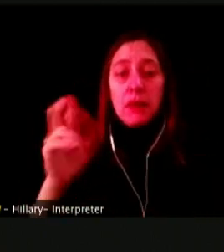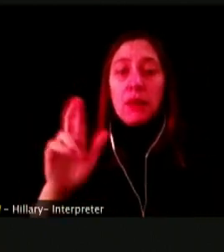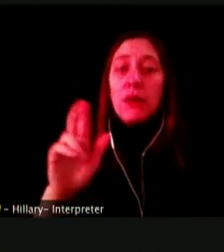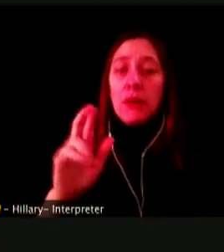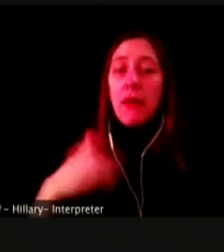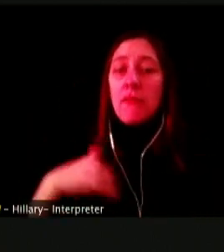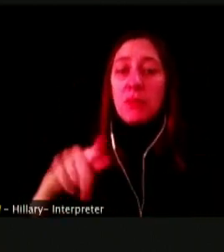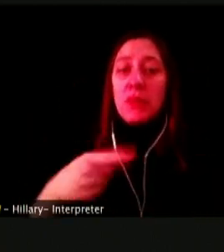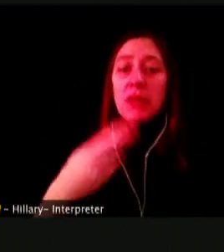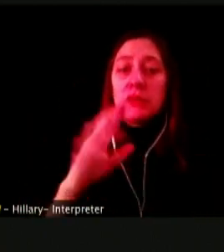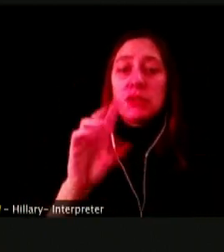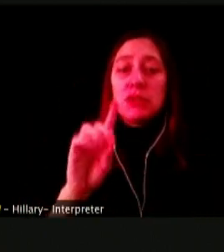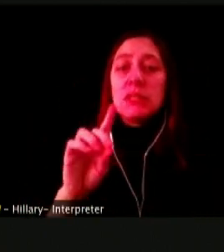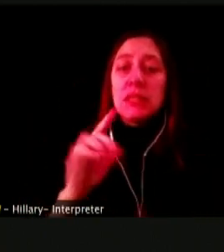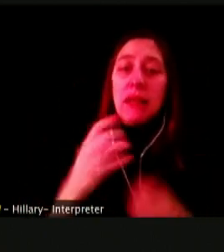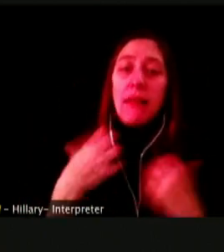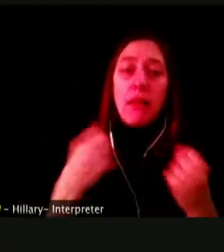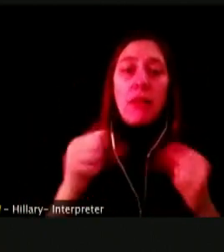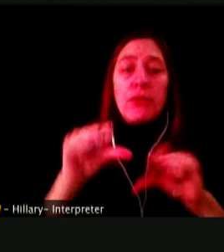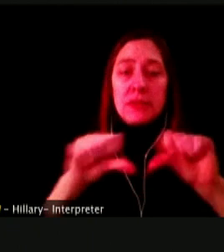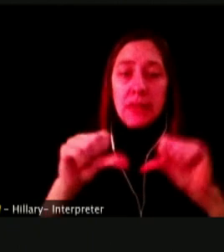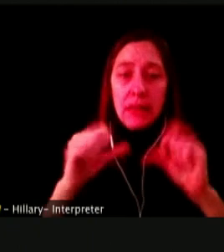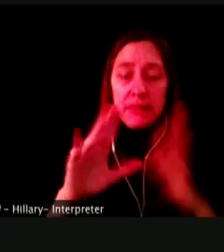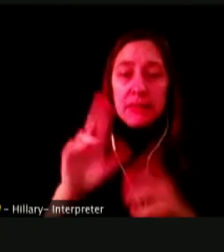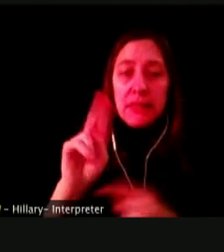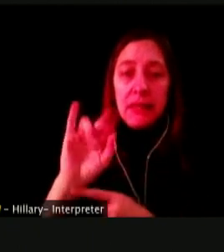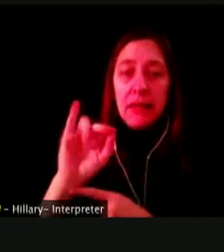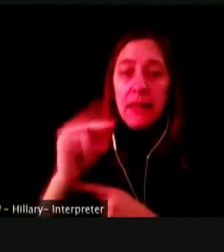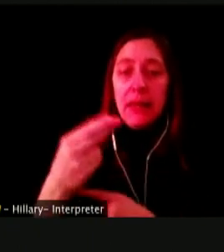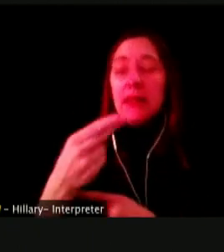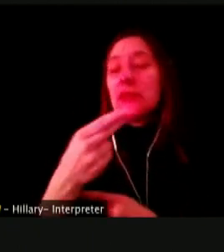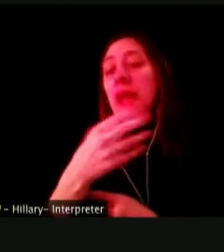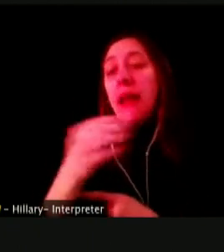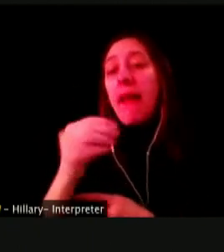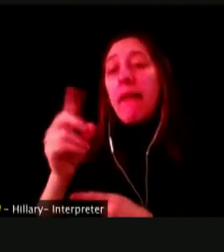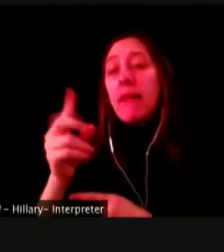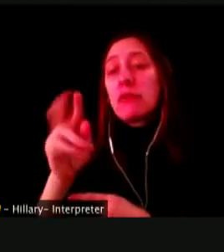I WAS KINDLY INVITED TO SPEAK ON THE EFFECTS OF VAPING ON OUR STUDENTS.